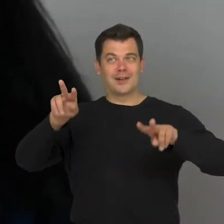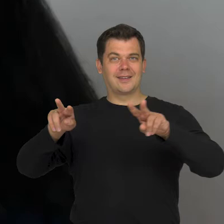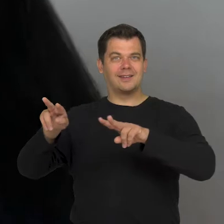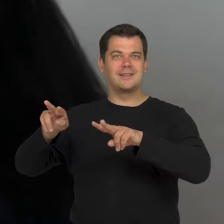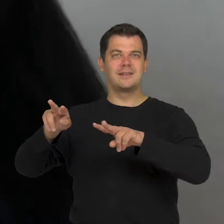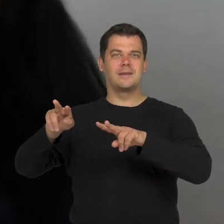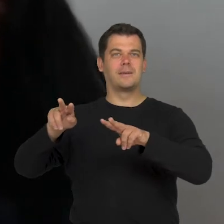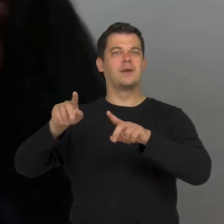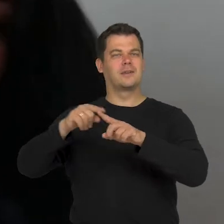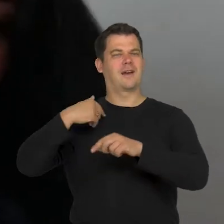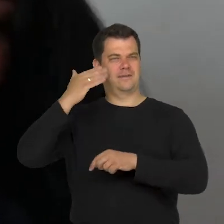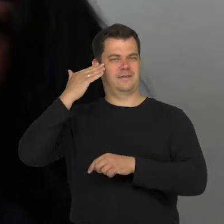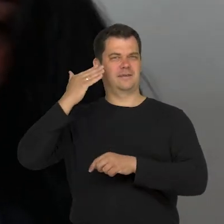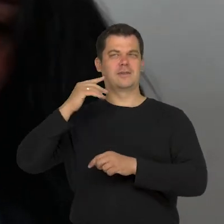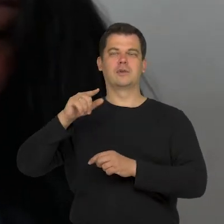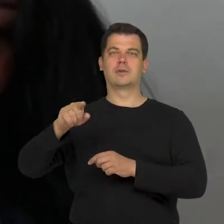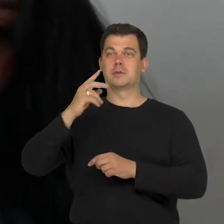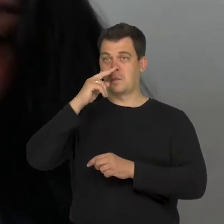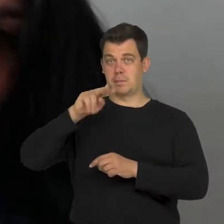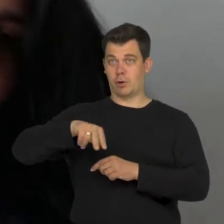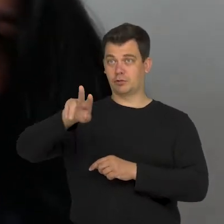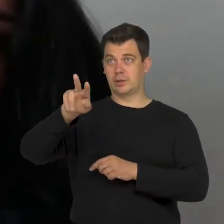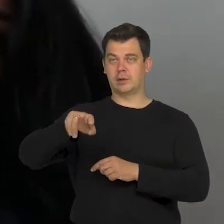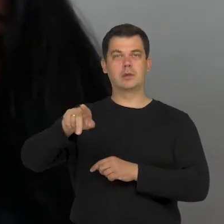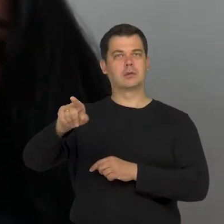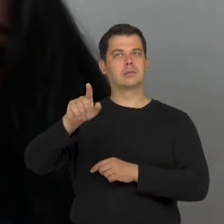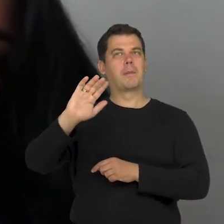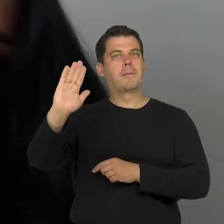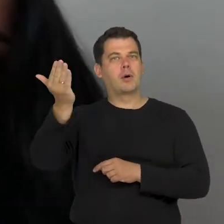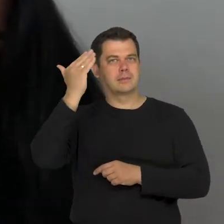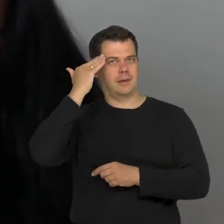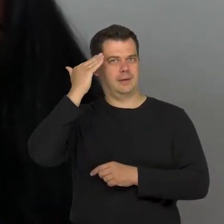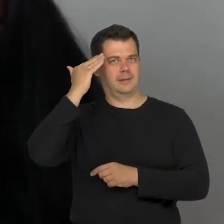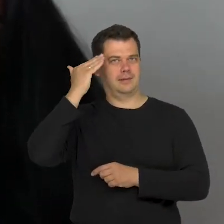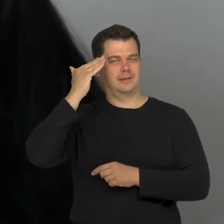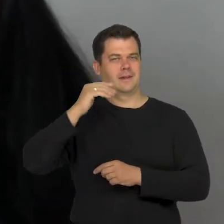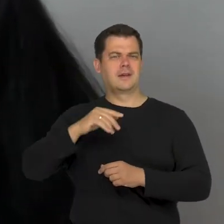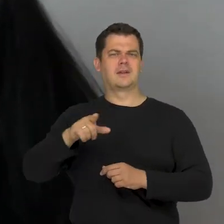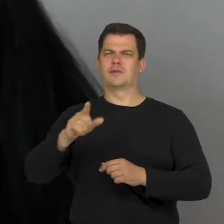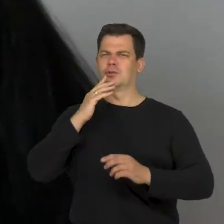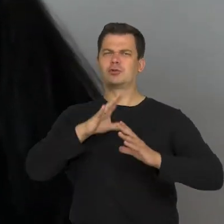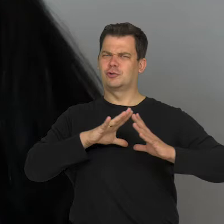allows me to experience and learn about things and, frankly speaking, it is hard to say